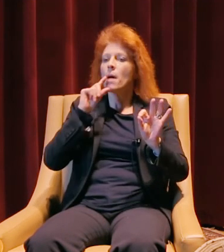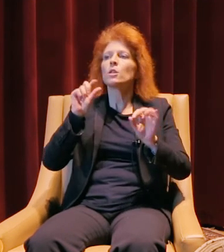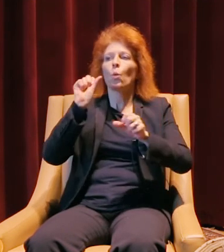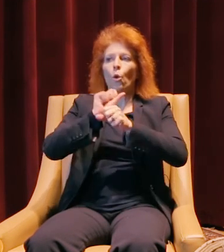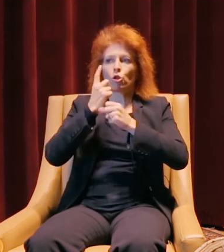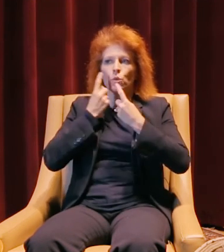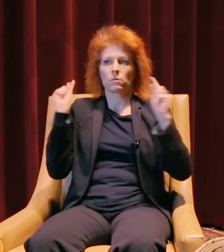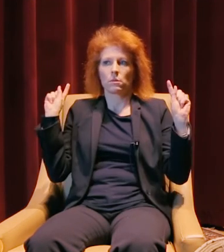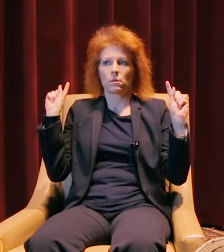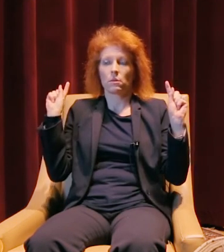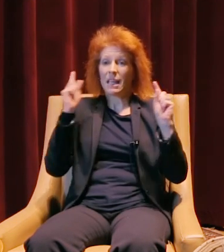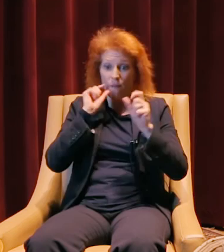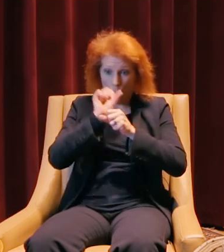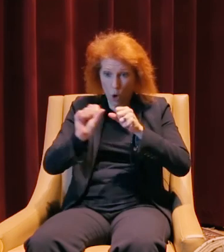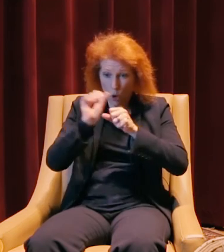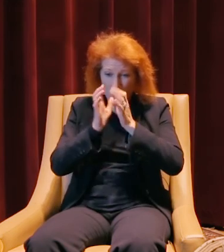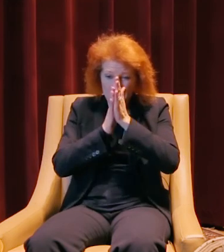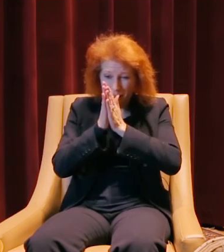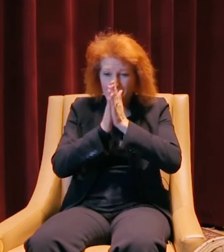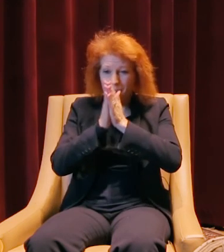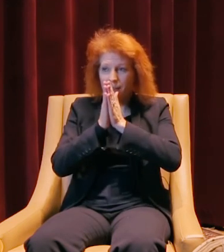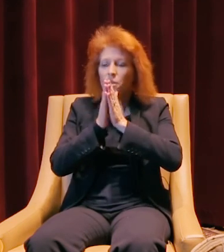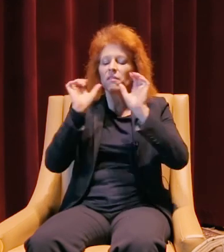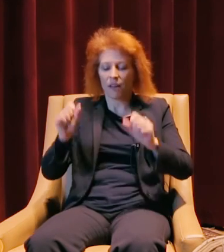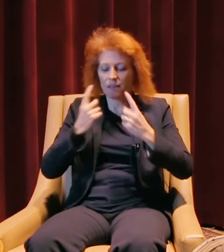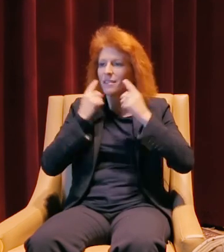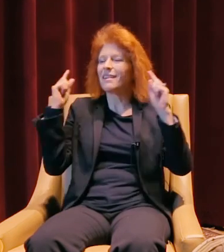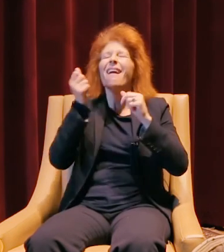and if you work for it, and you're passionate, you can succeed. Anyone can.